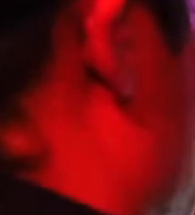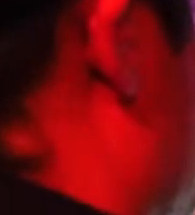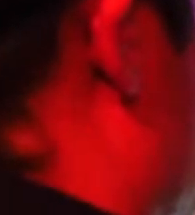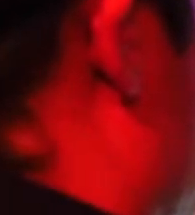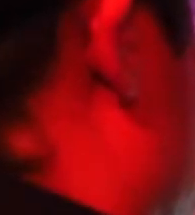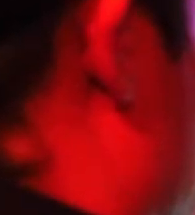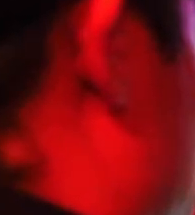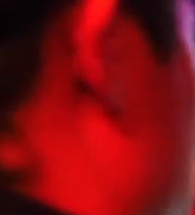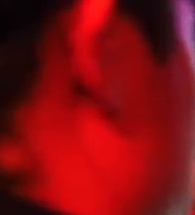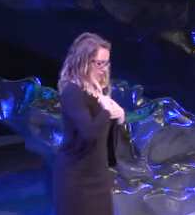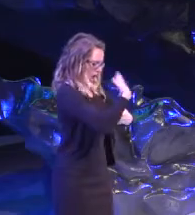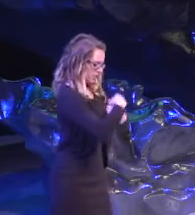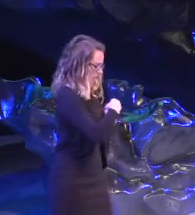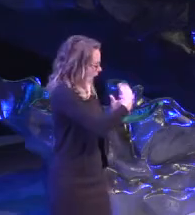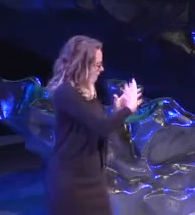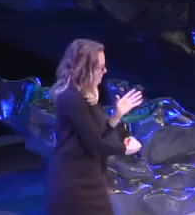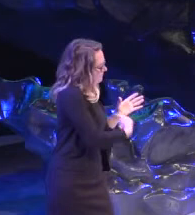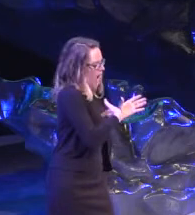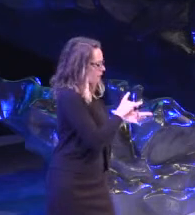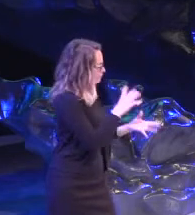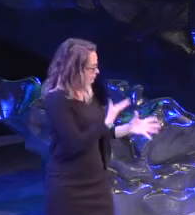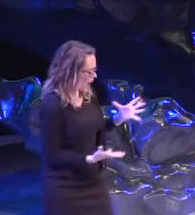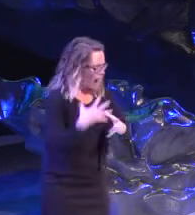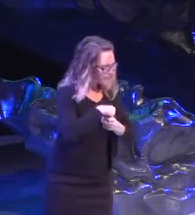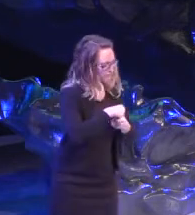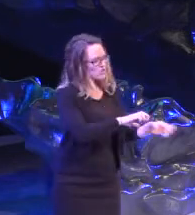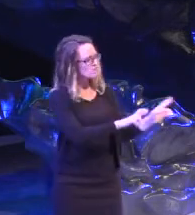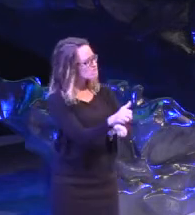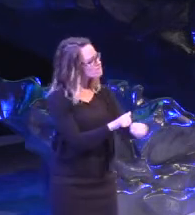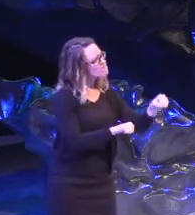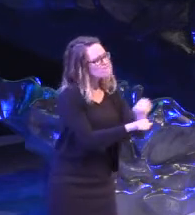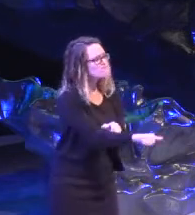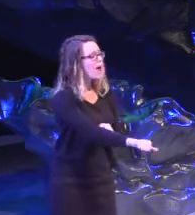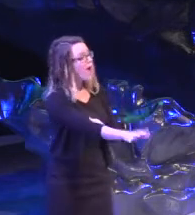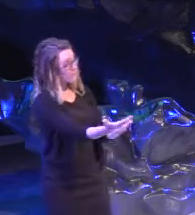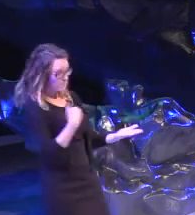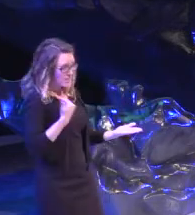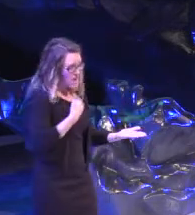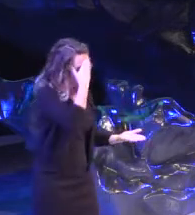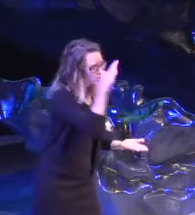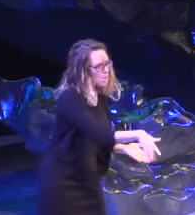Now the pressure's on and the show must go And I may be young, but I already know